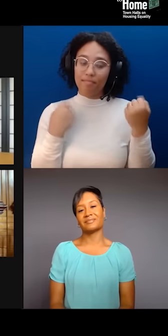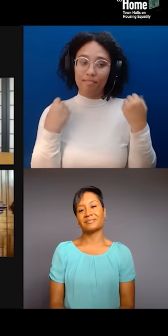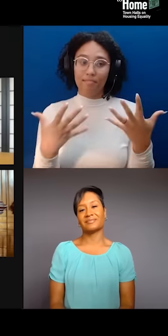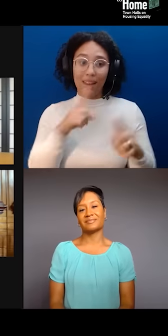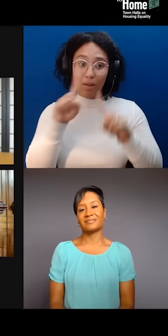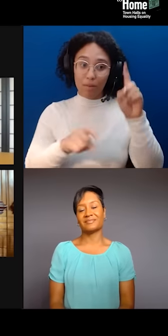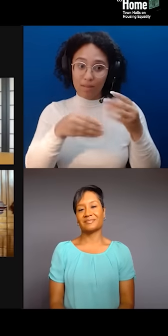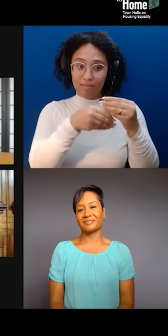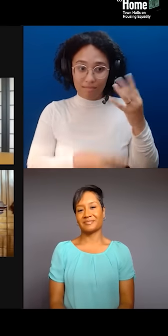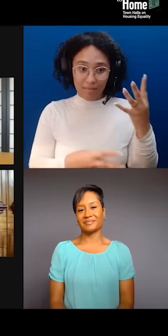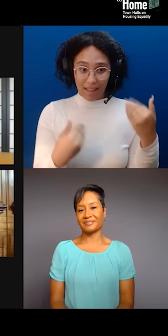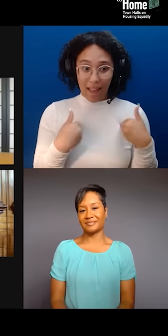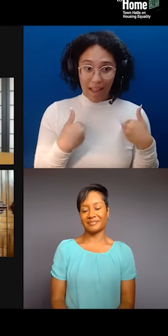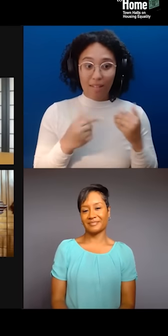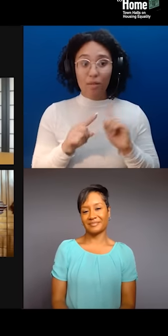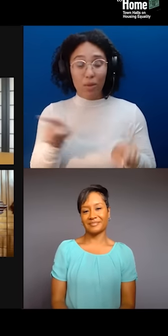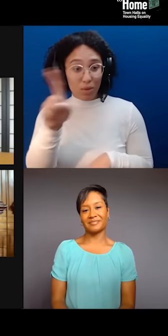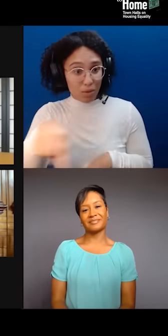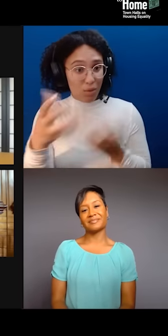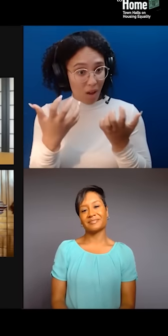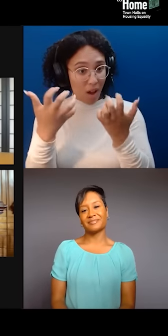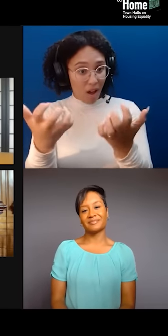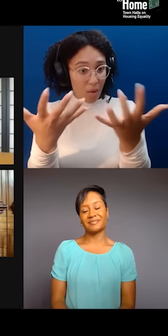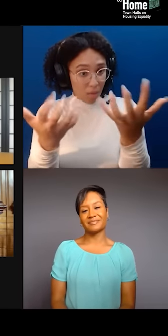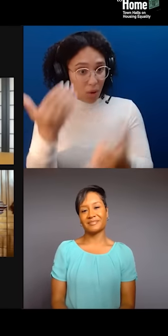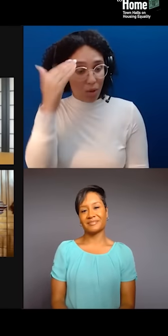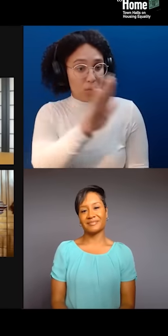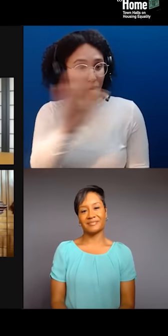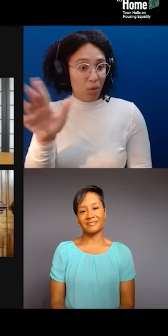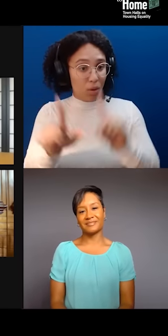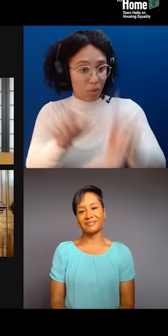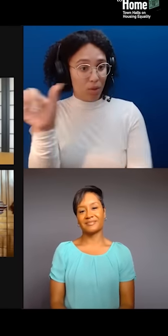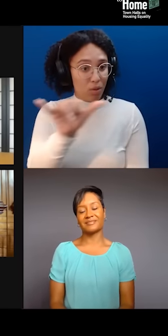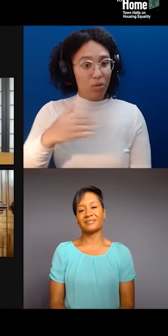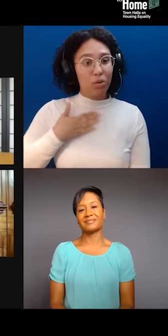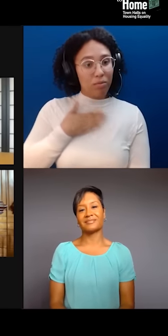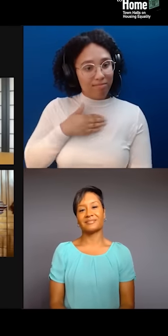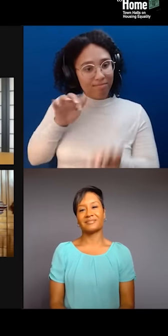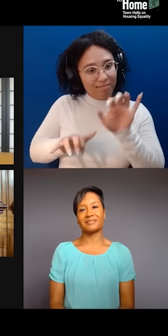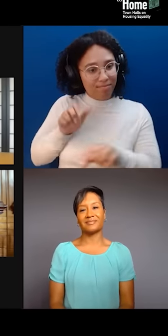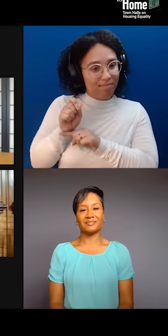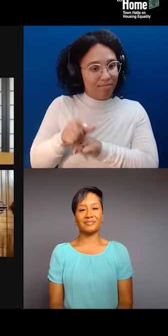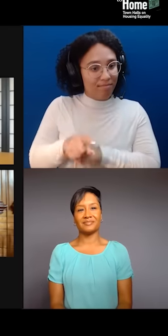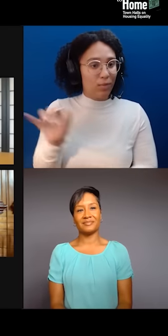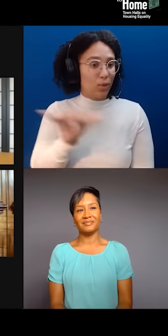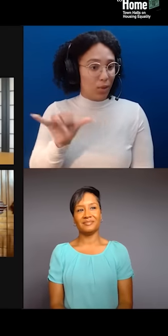but would love to hear your questions too. So, please drop them in the chat where you are. I just wanna say a couple of things to set us up at the top.